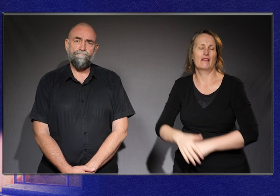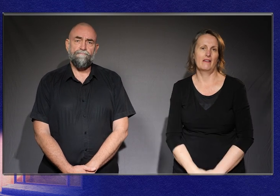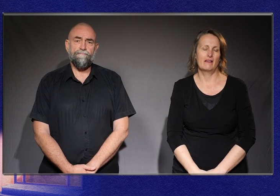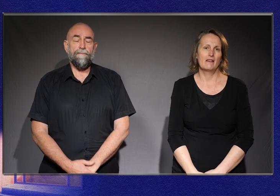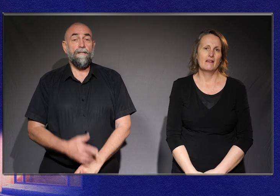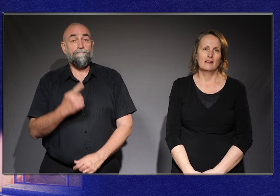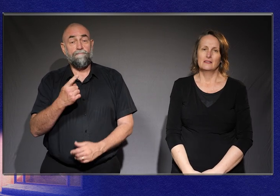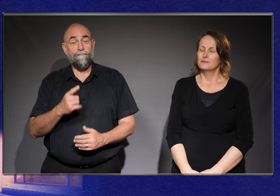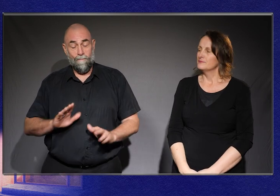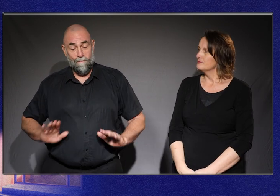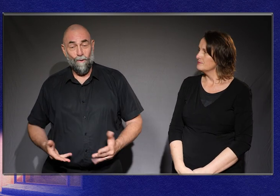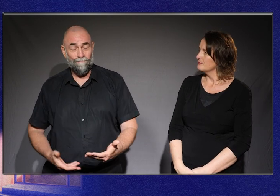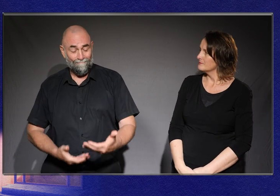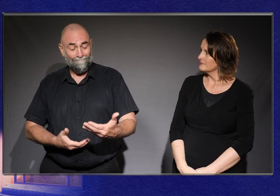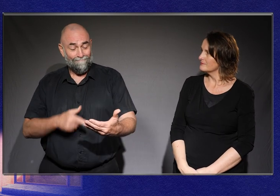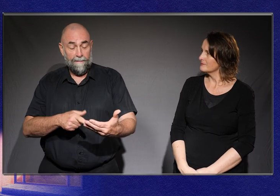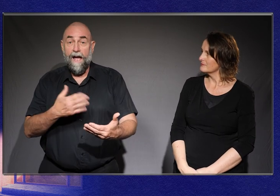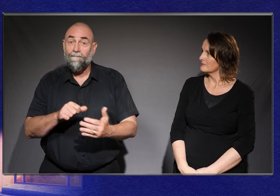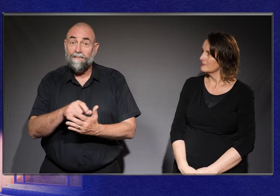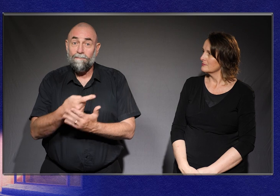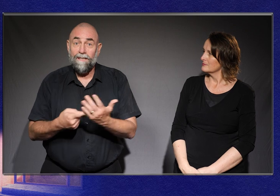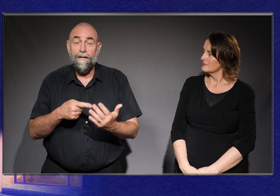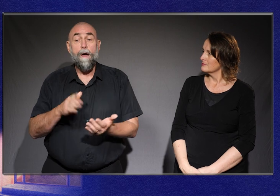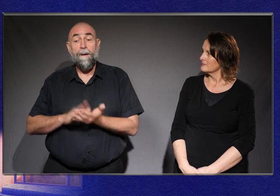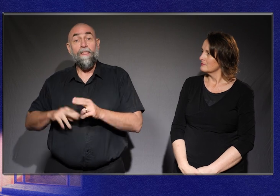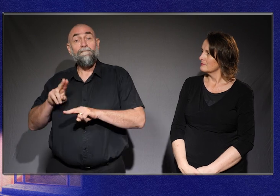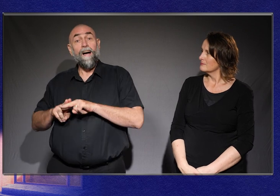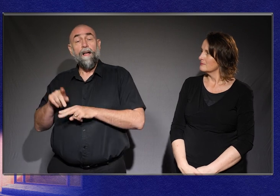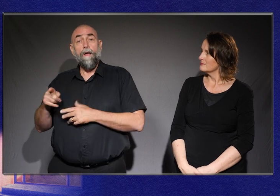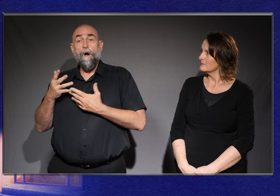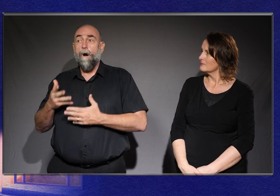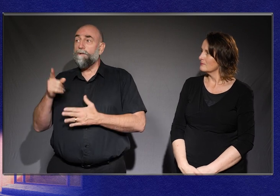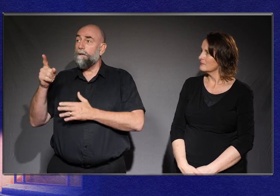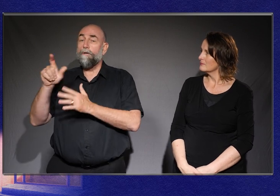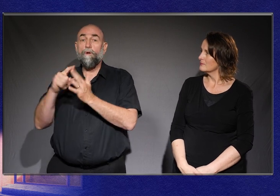When a child is born with a disability their parents are often told with an apology.